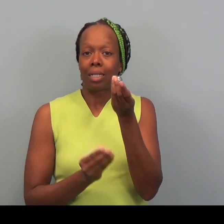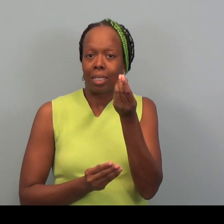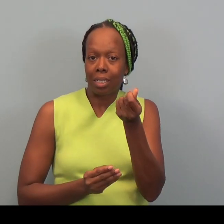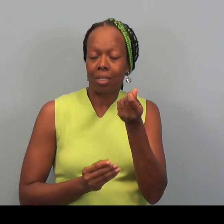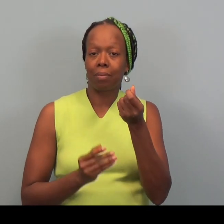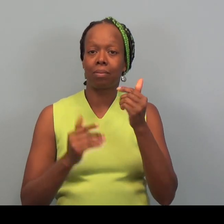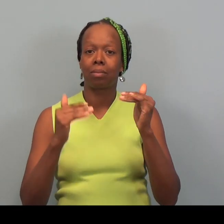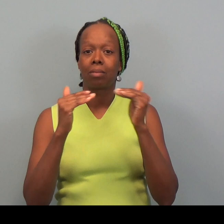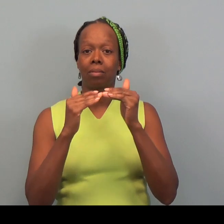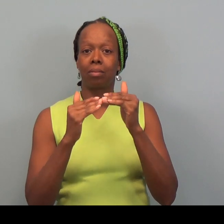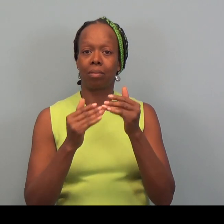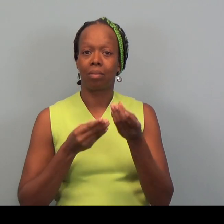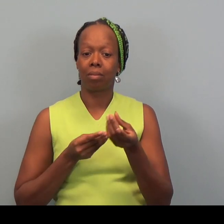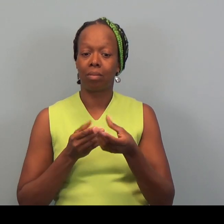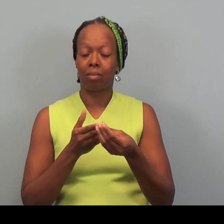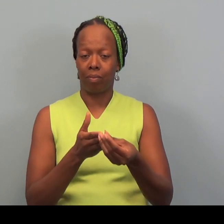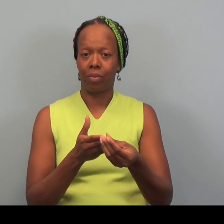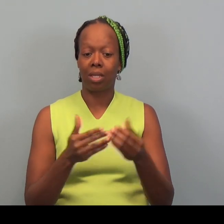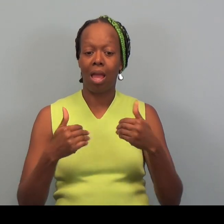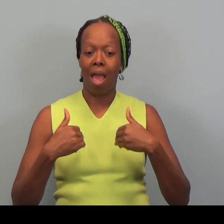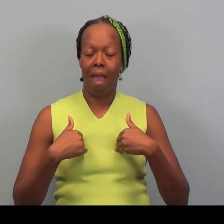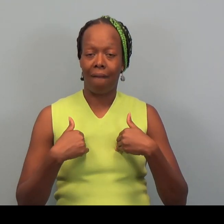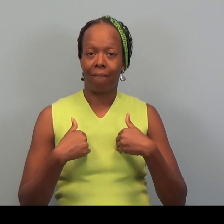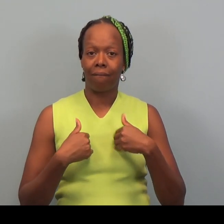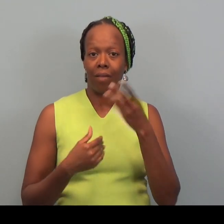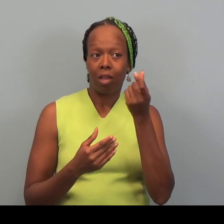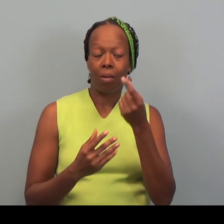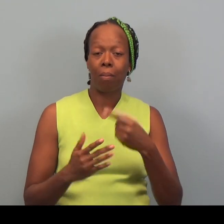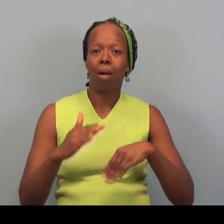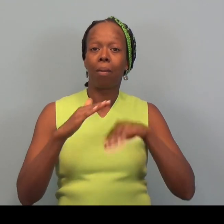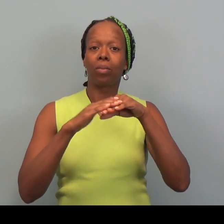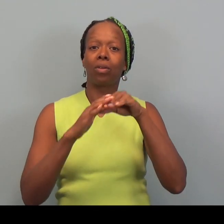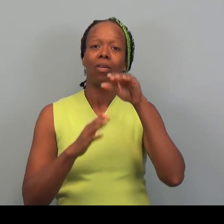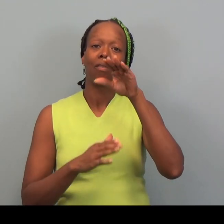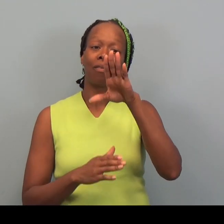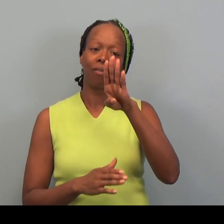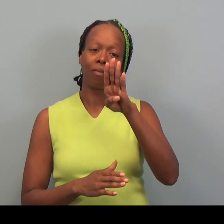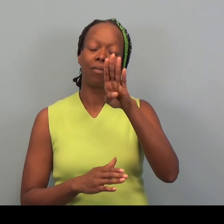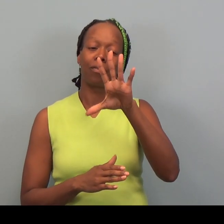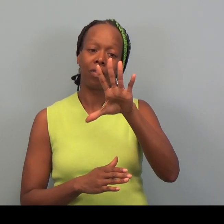An individual or family can have income up to $54,000 a year